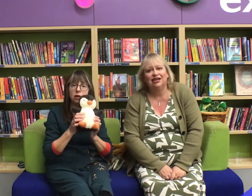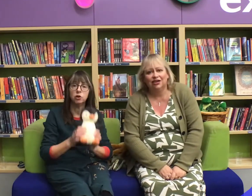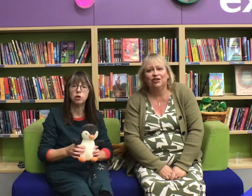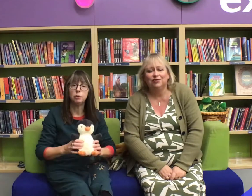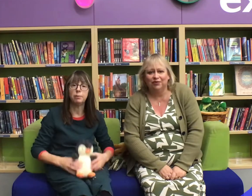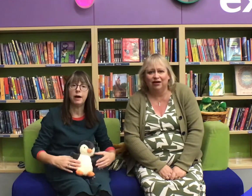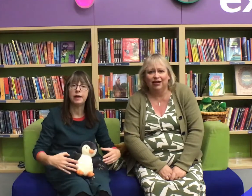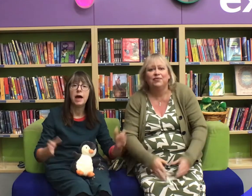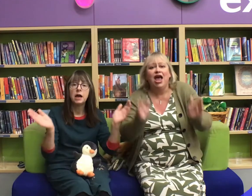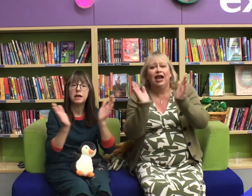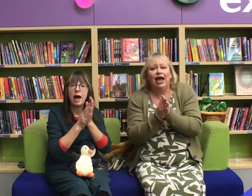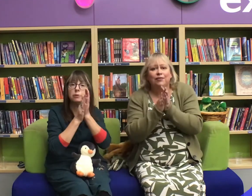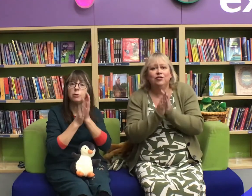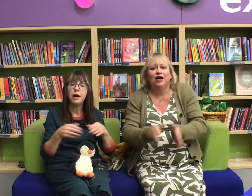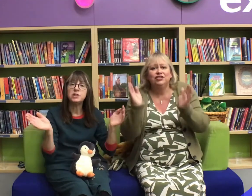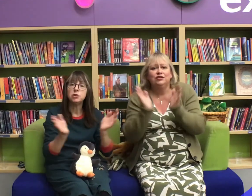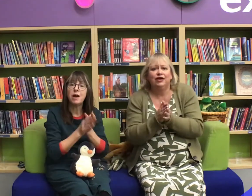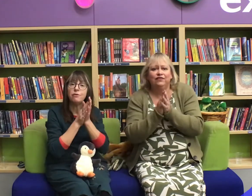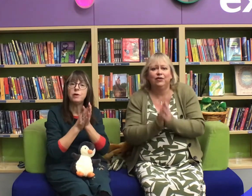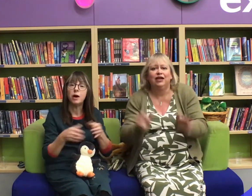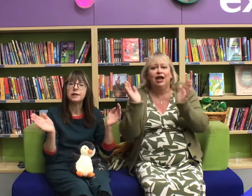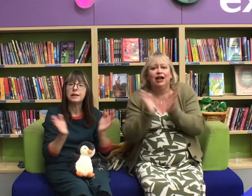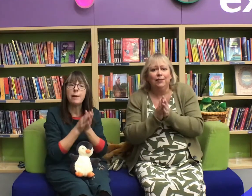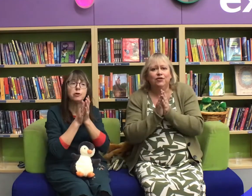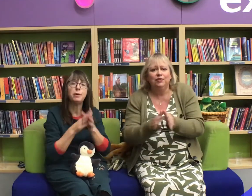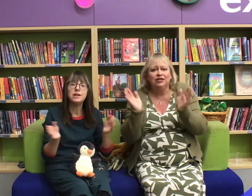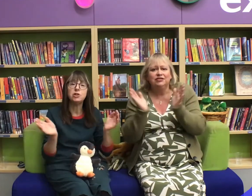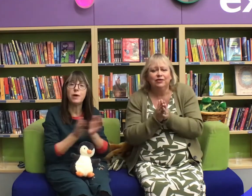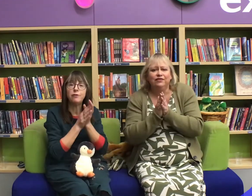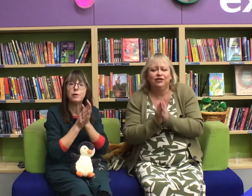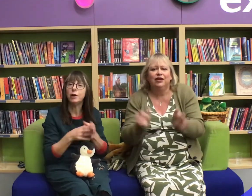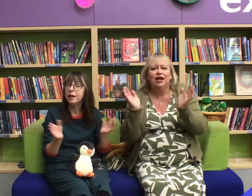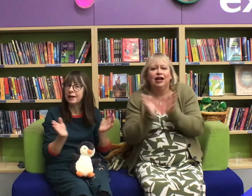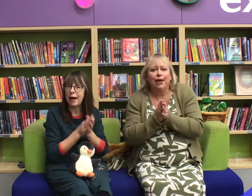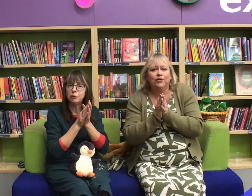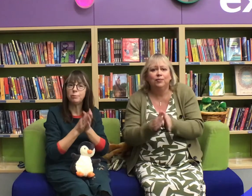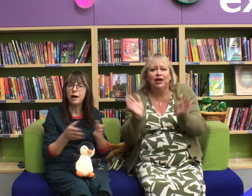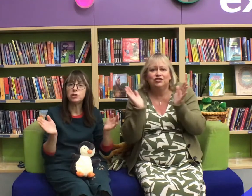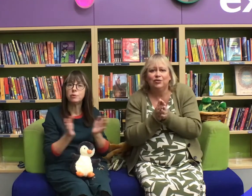sing goodbye! Clap goodbye to everyone clap goodbye to everyone clap goodbye.